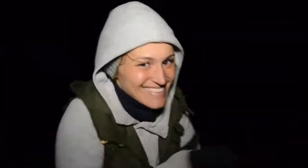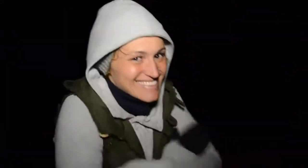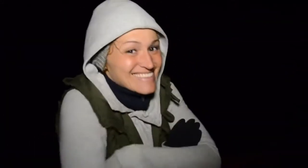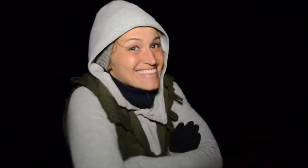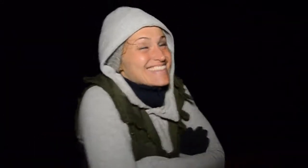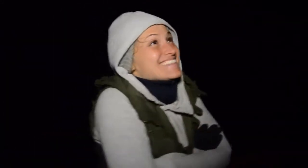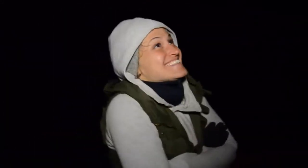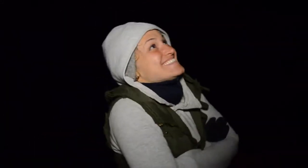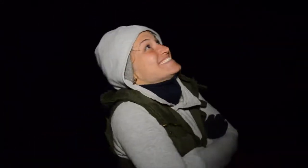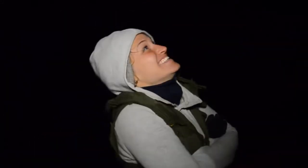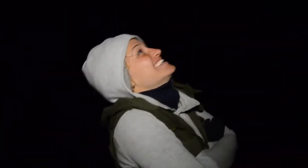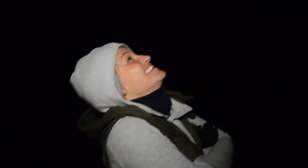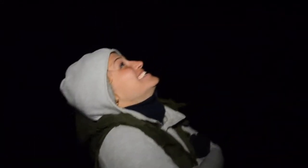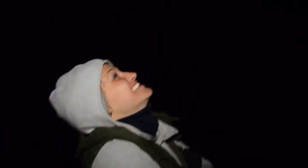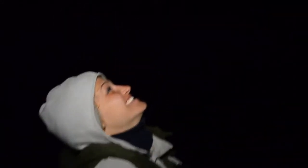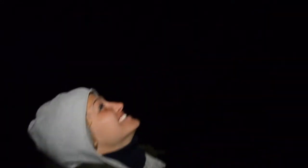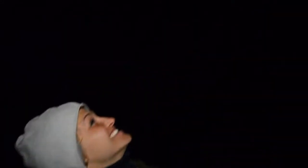Good night, all!